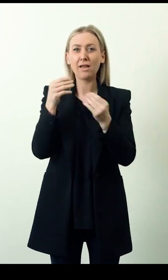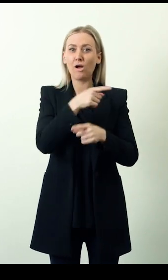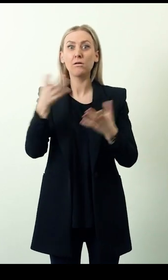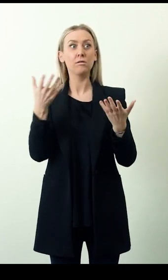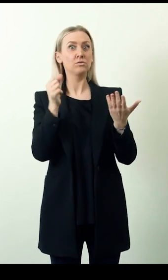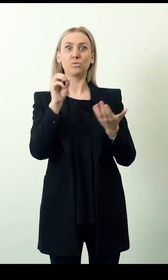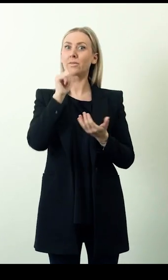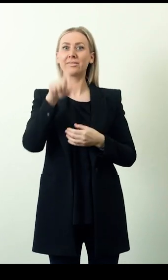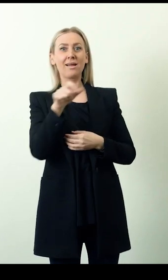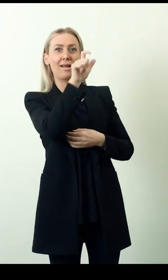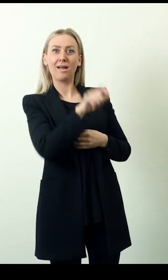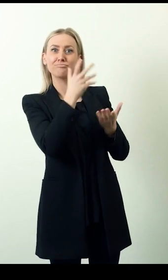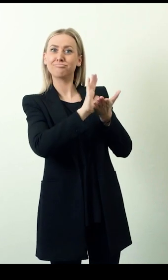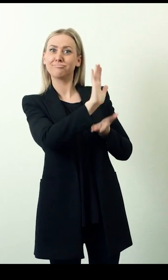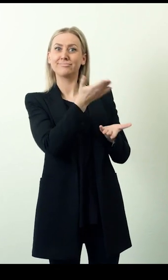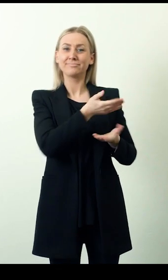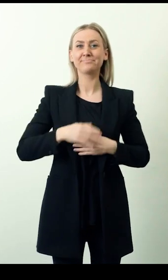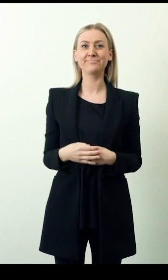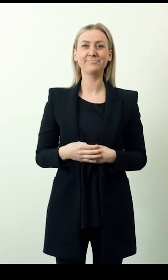independently to staying overnight without paid staff.